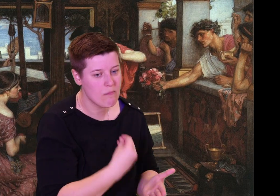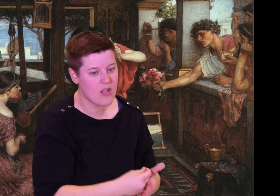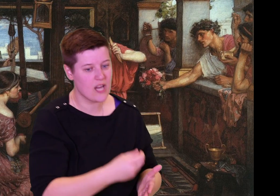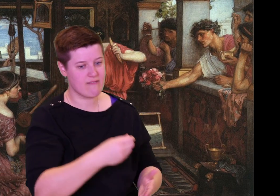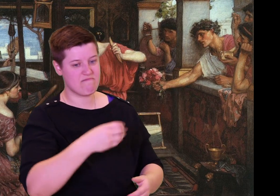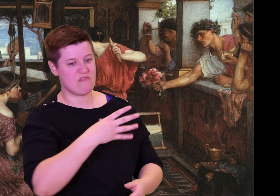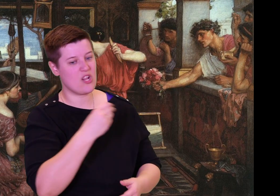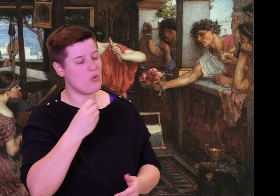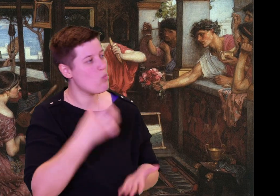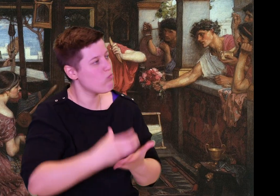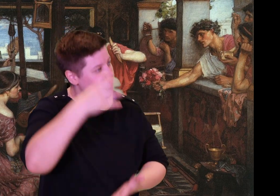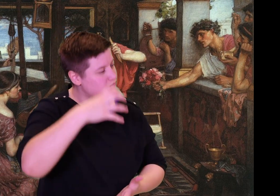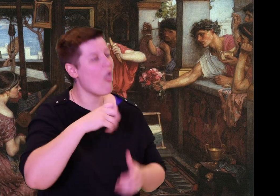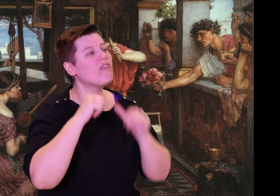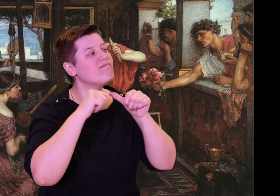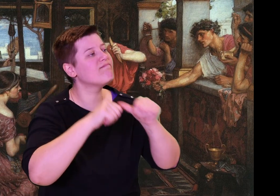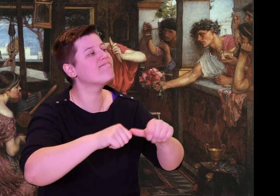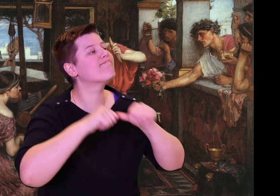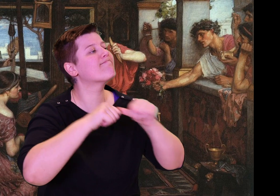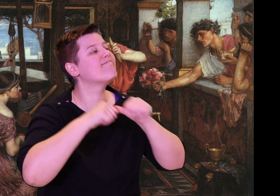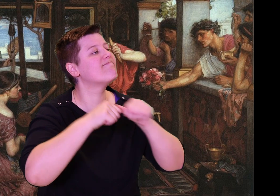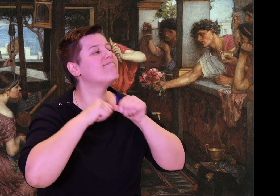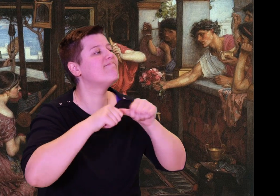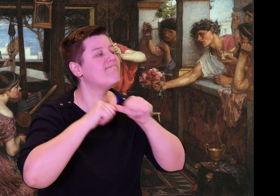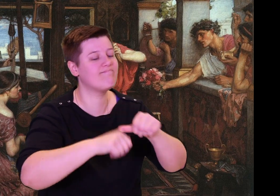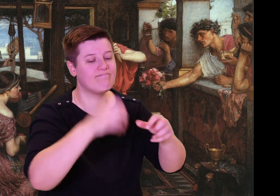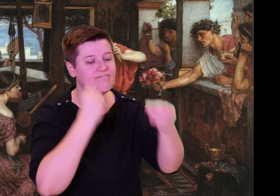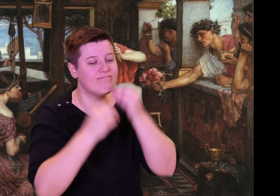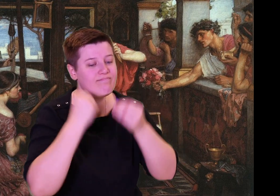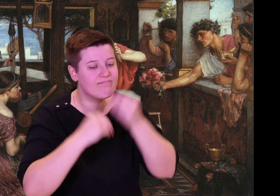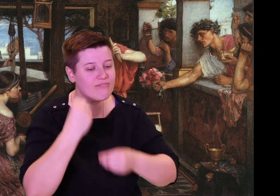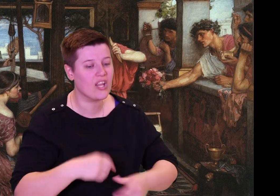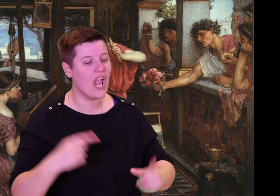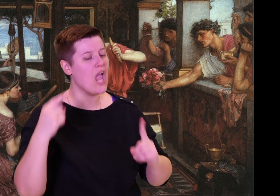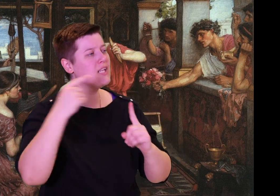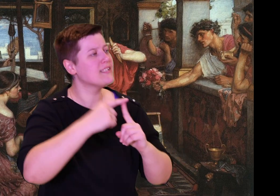anywhere until she picks a husband."